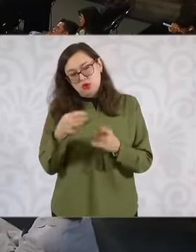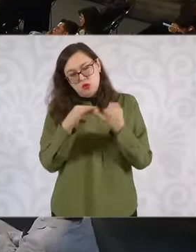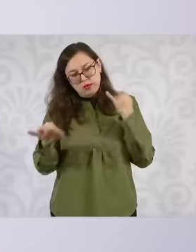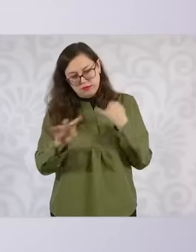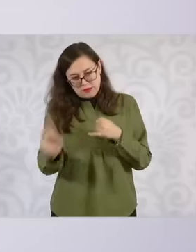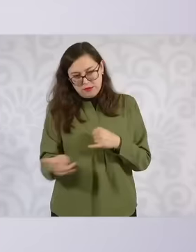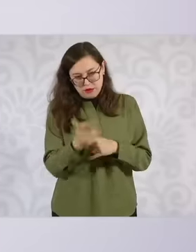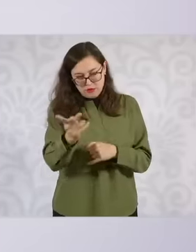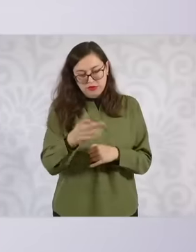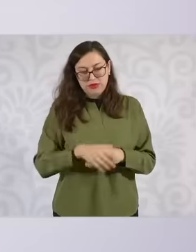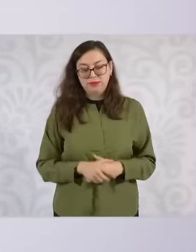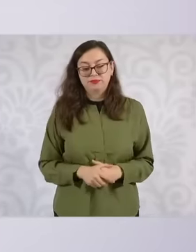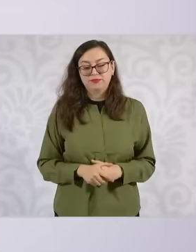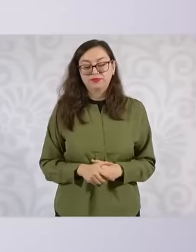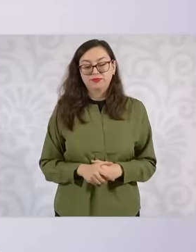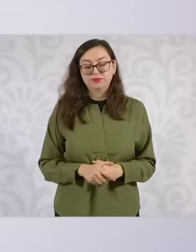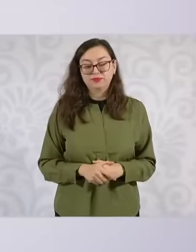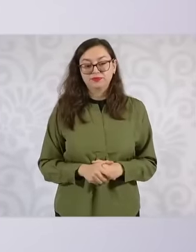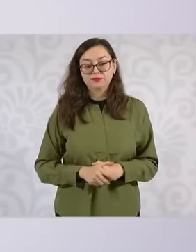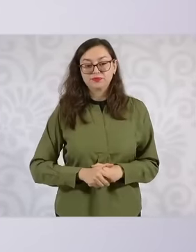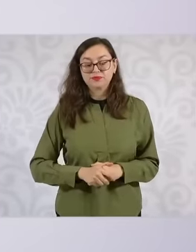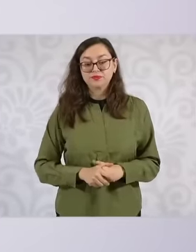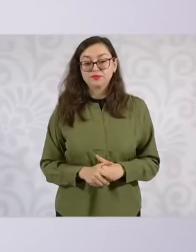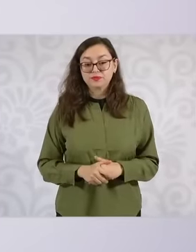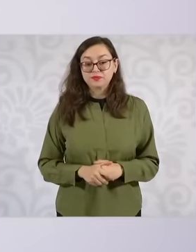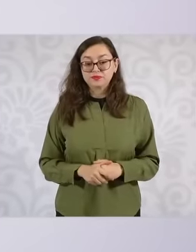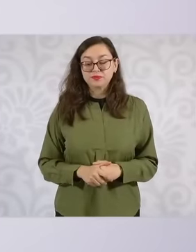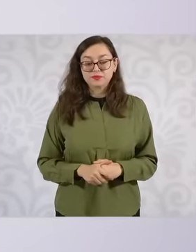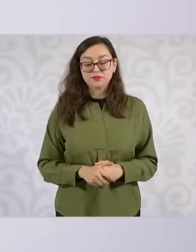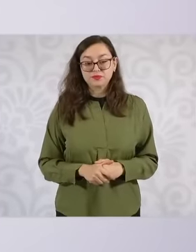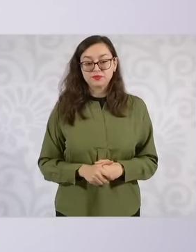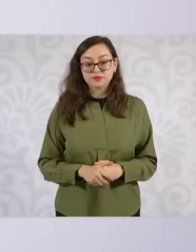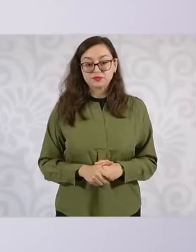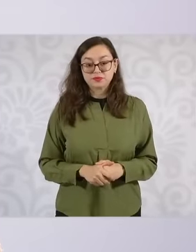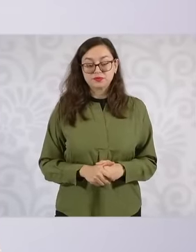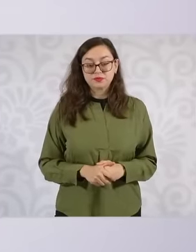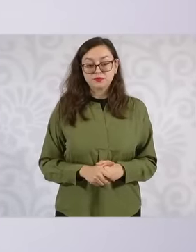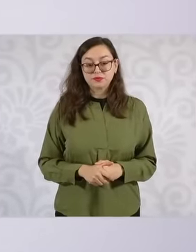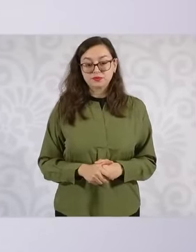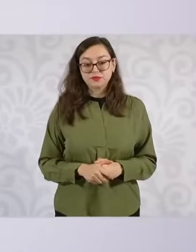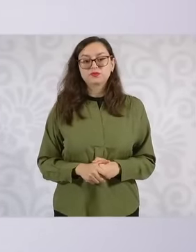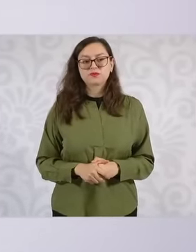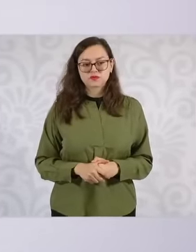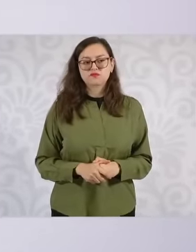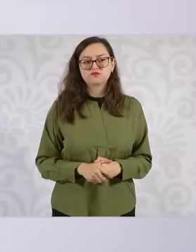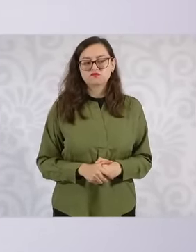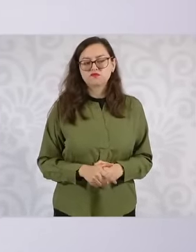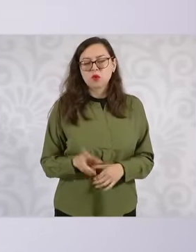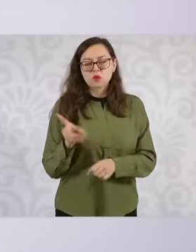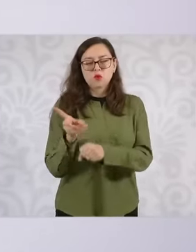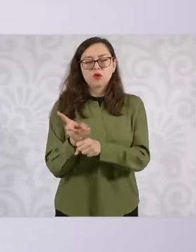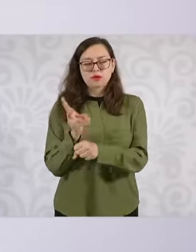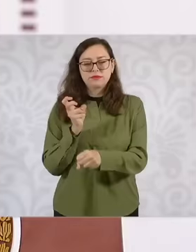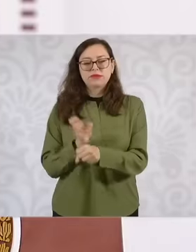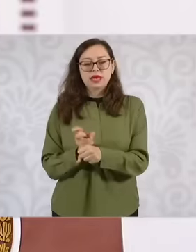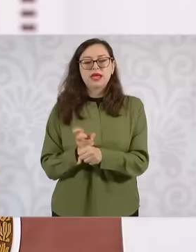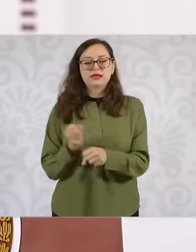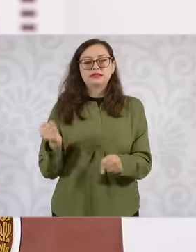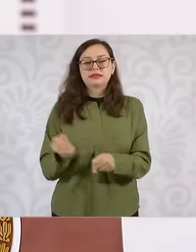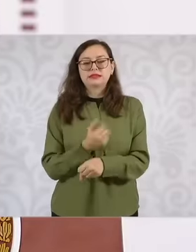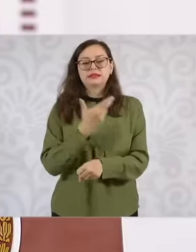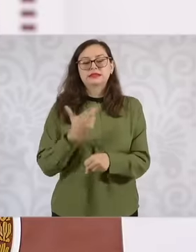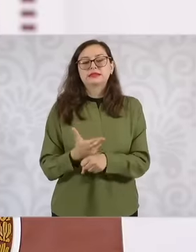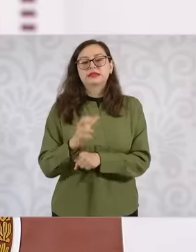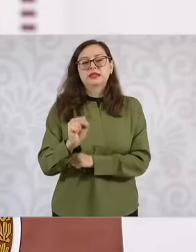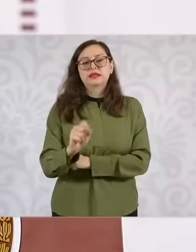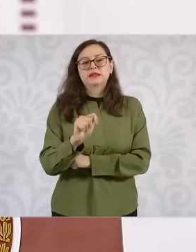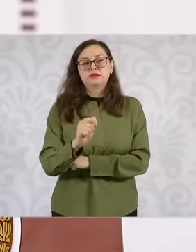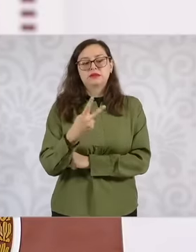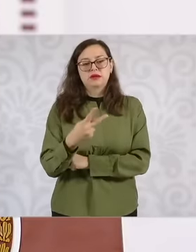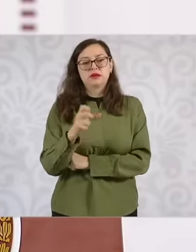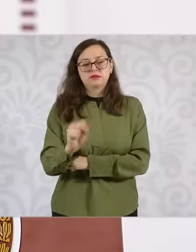we are going to invite the Secretary of Labor, we are going to present a bill to